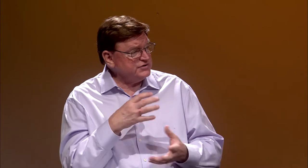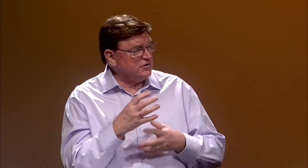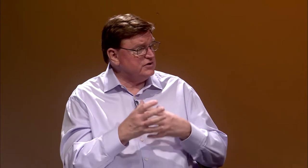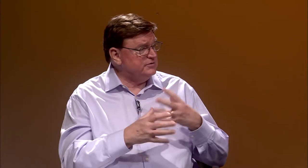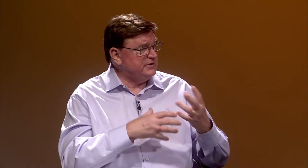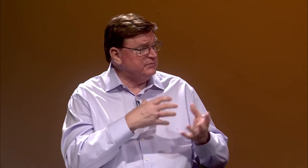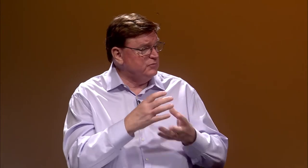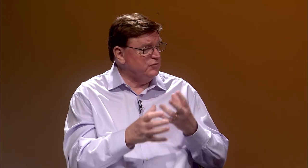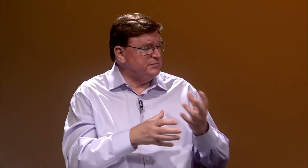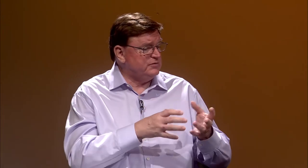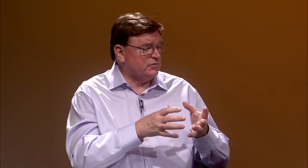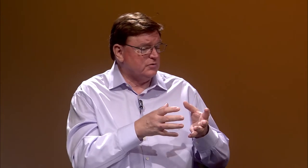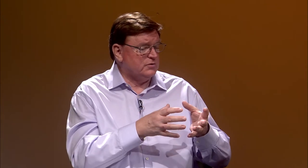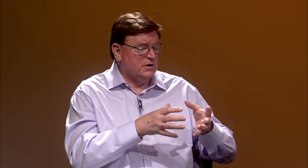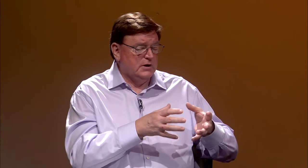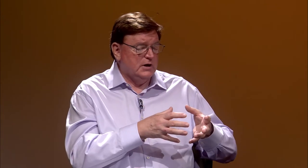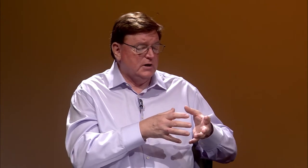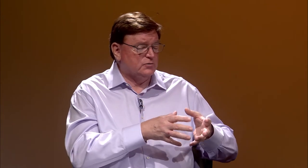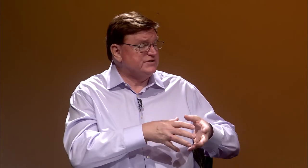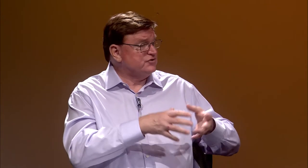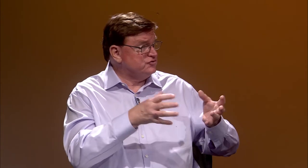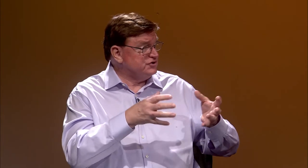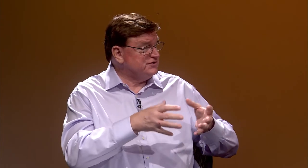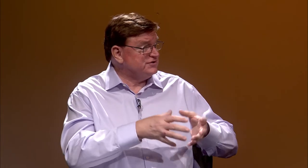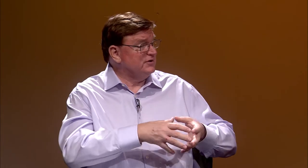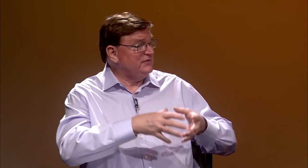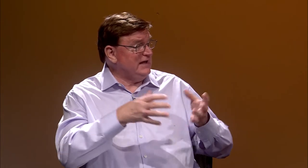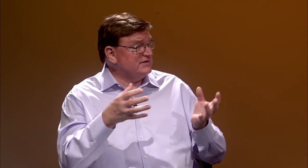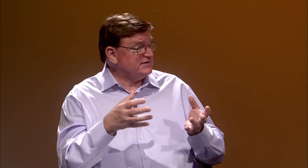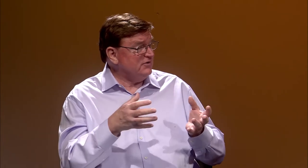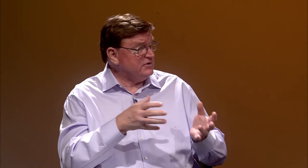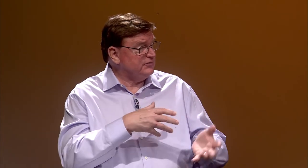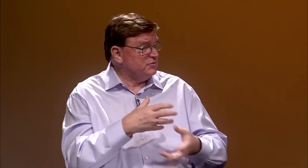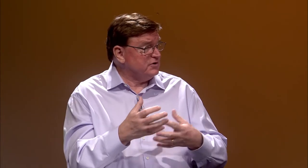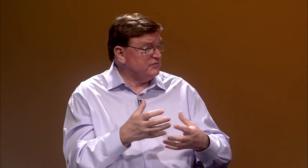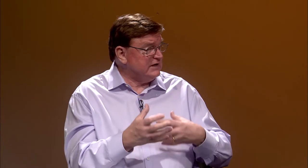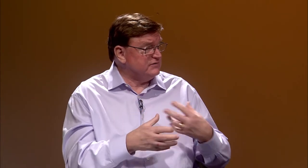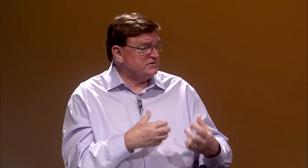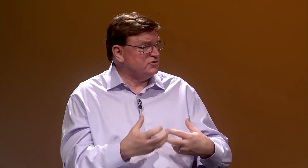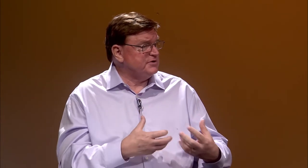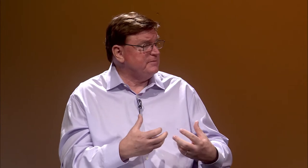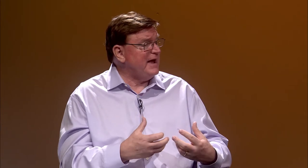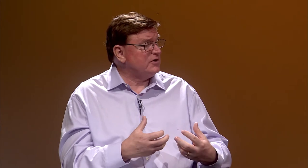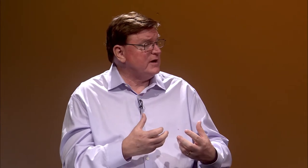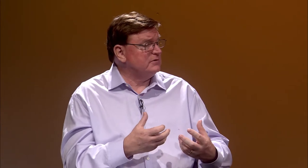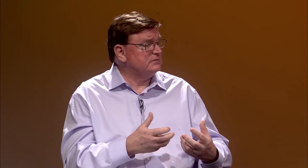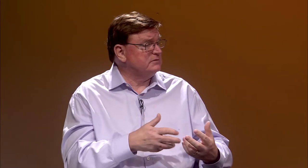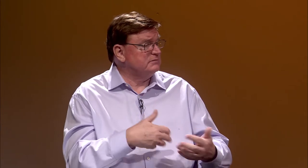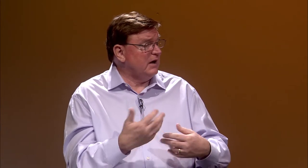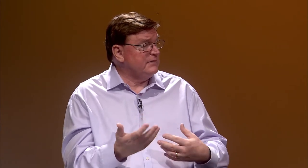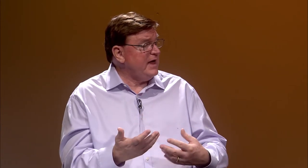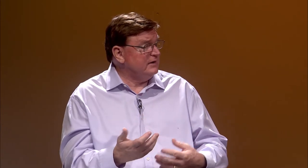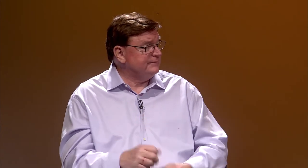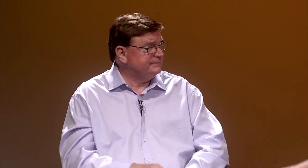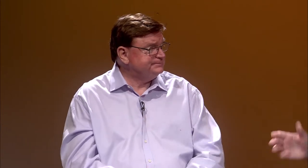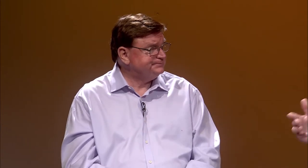there started to be movement or a resurgence of ASL, and I was wondering if you'd give us a little bit of background on that.